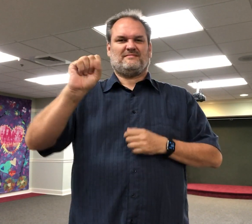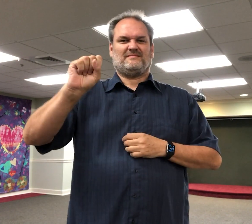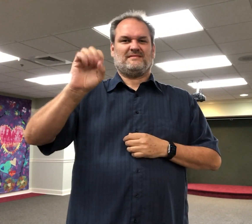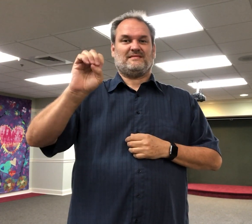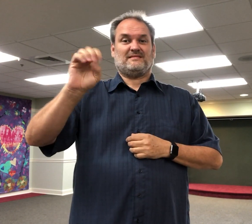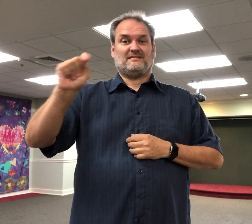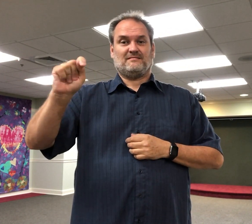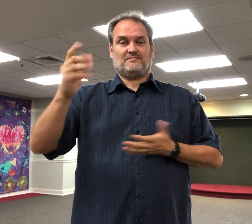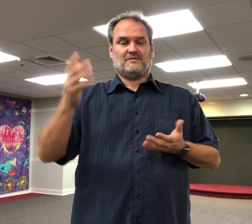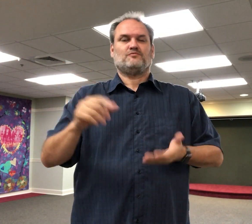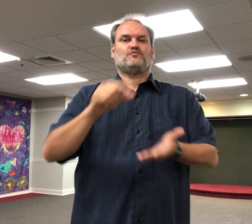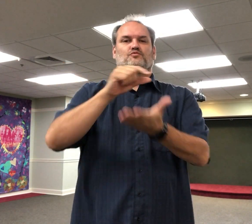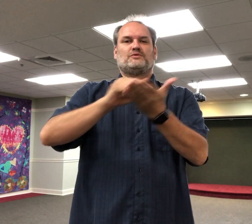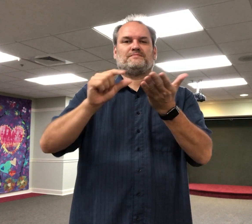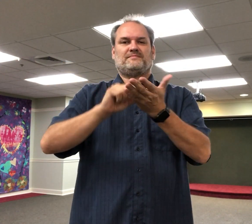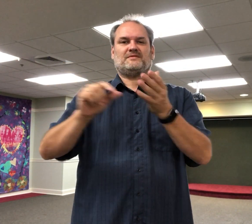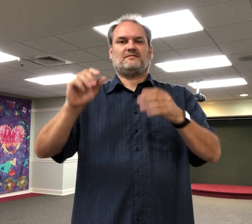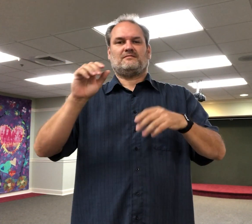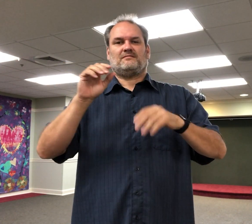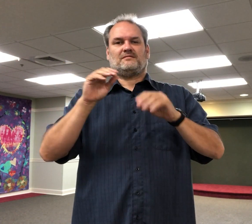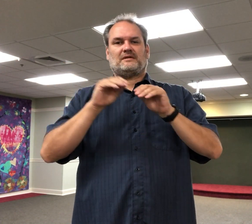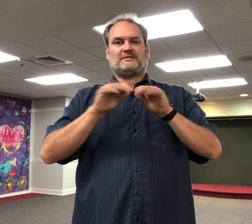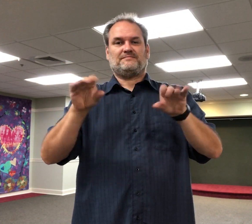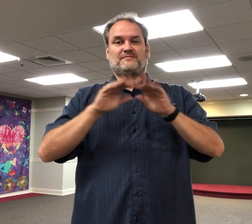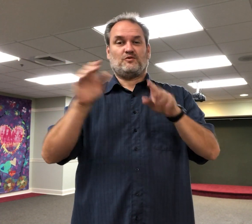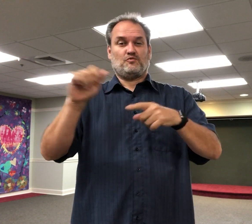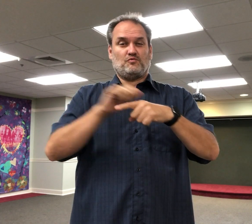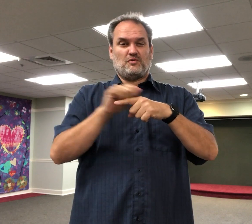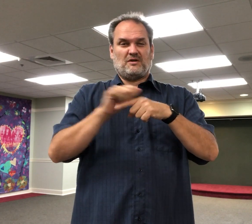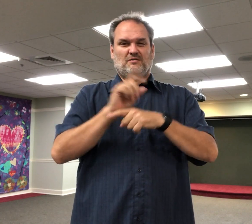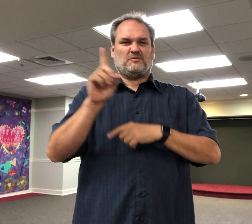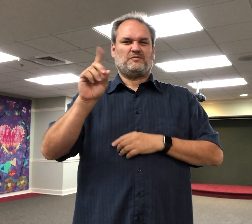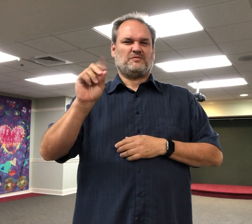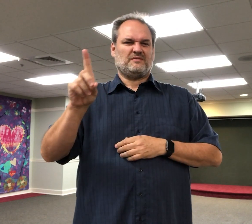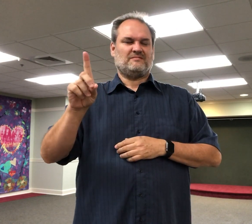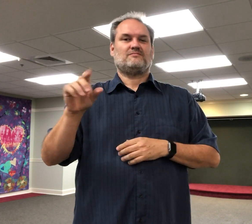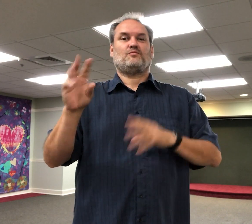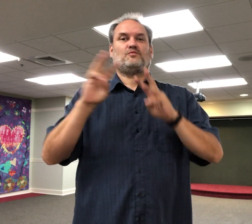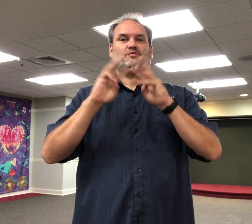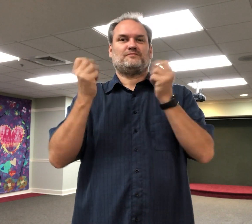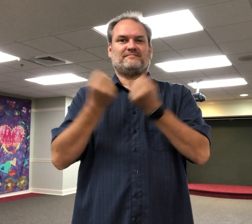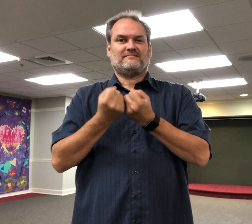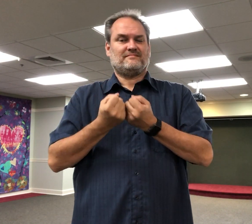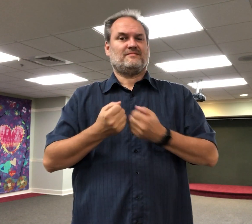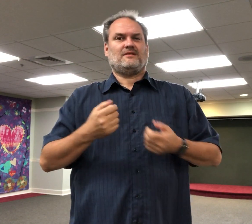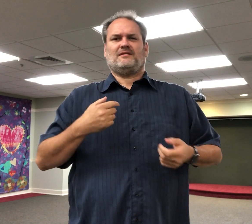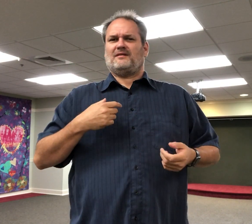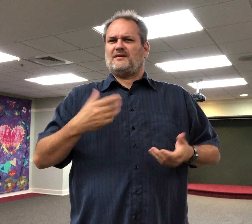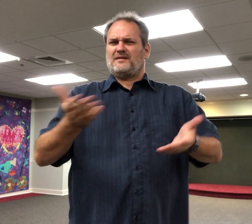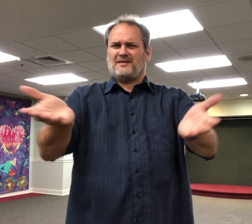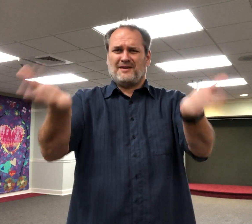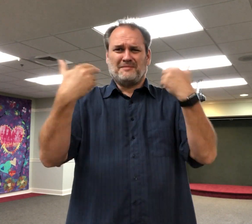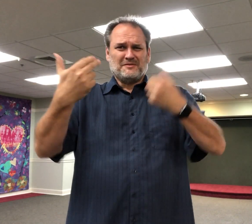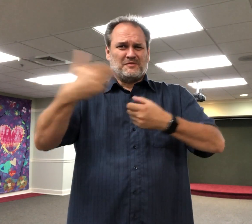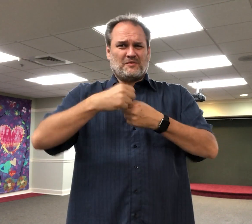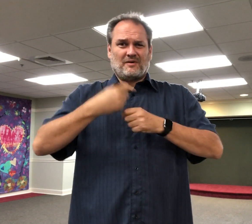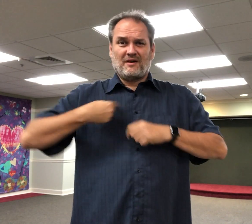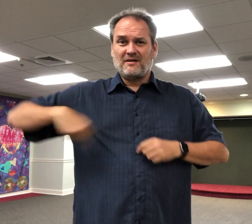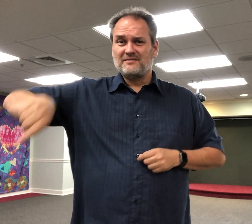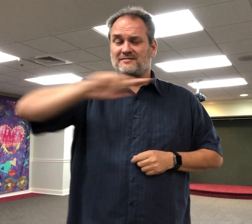hosted by Deaf Bible Society. The workshop, Scripture Engagement Training 101, will be hosted at the Boyle County Public Library in Danville,